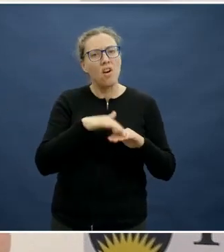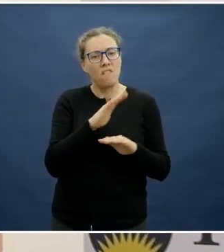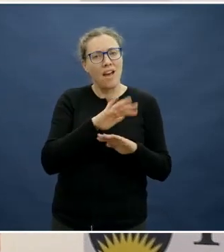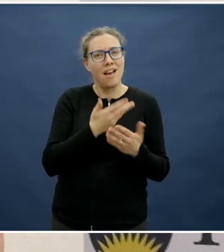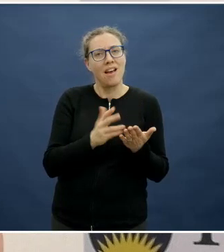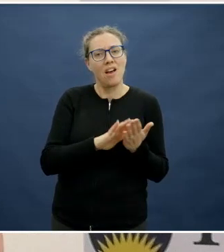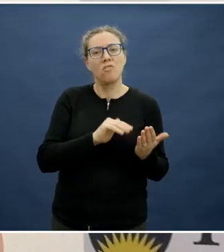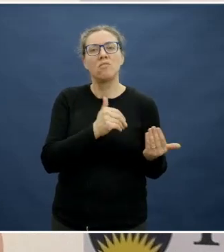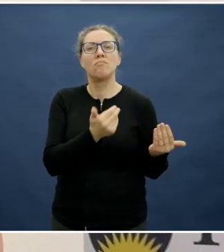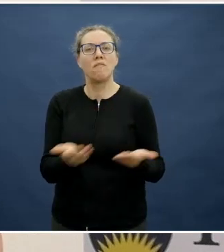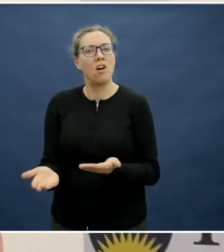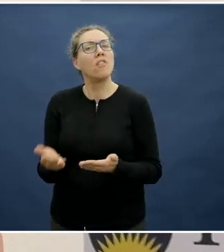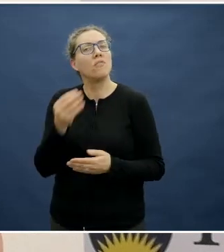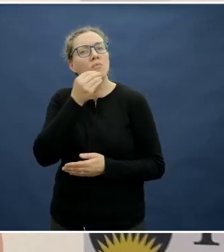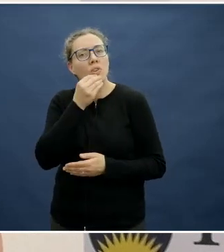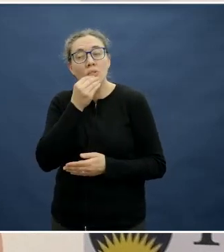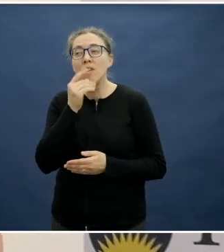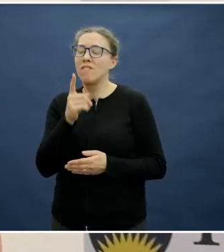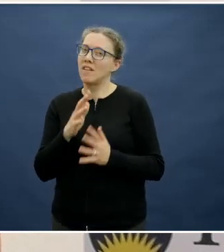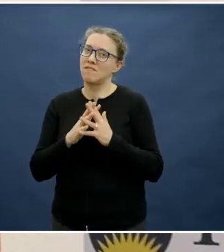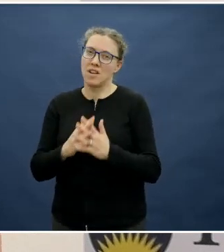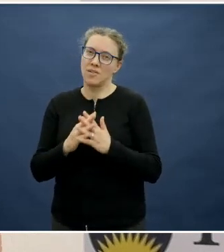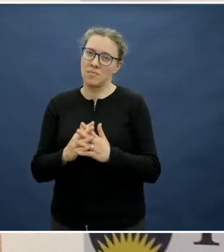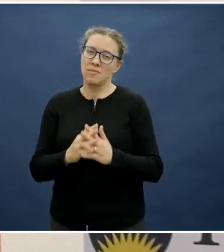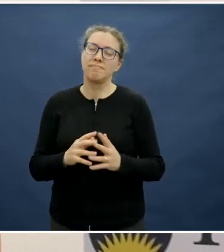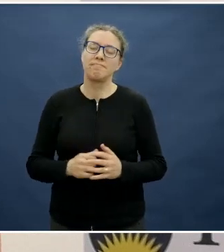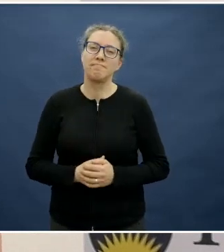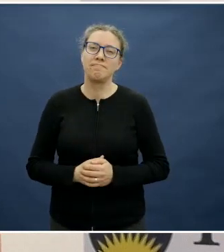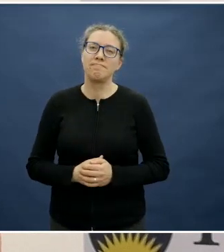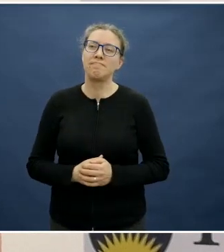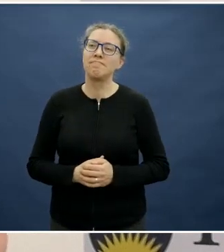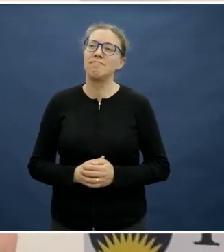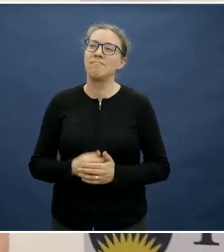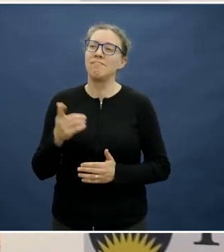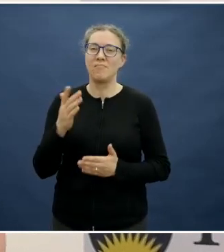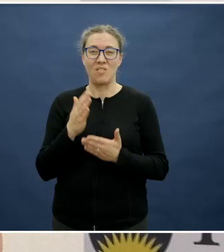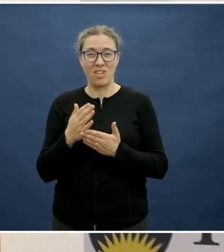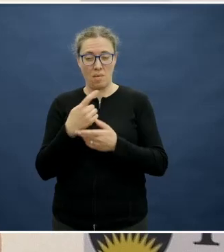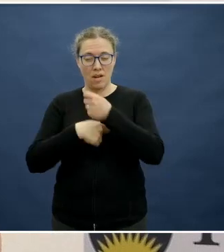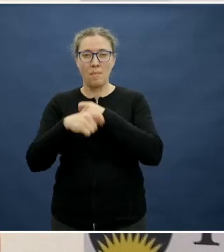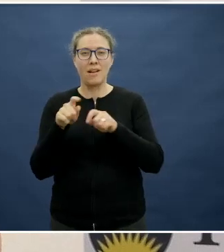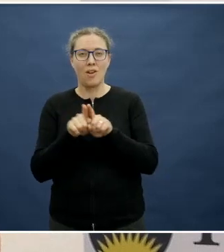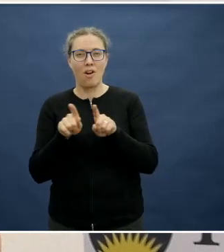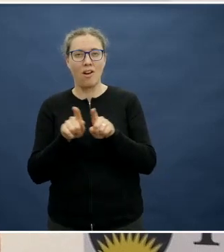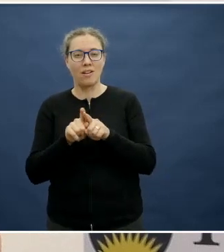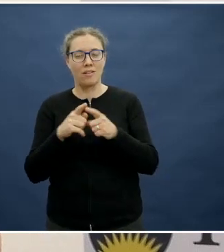to schools and other settings where children spend their time? Commercialising almost the notion of the healthy eating.